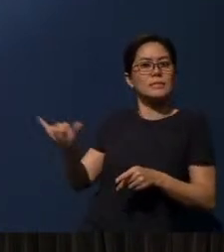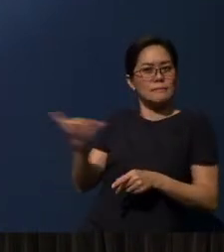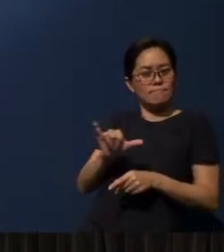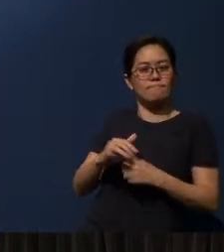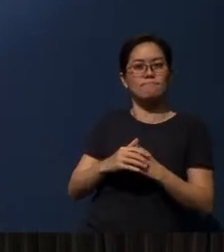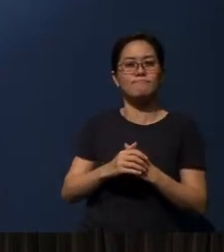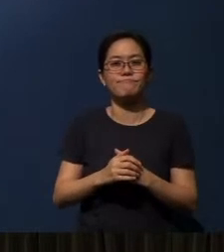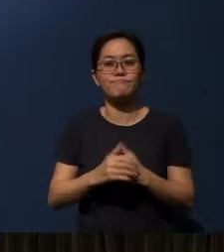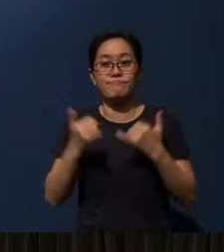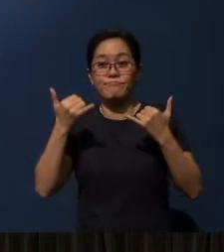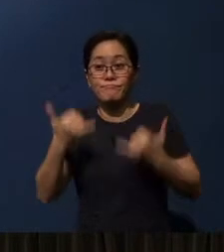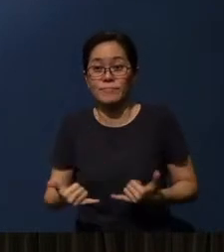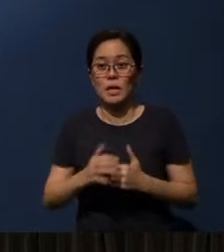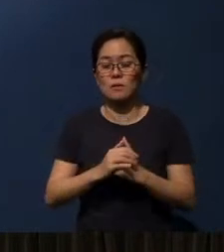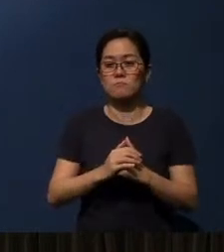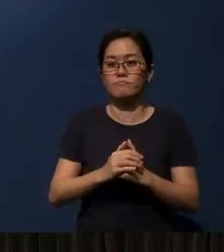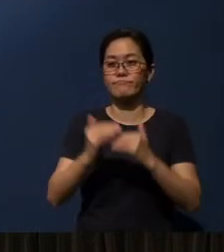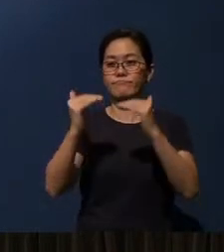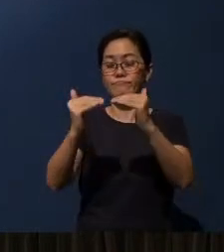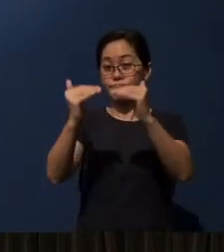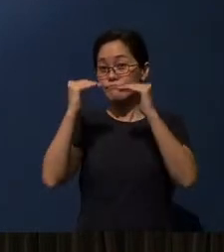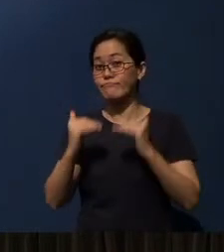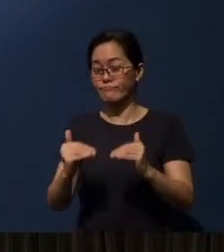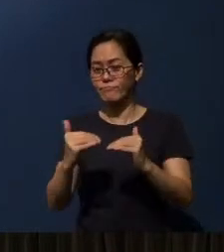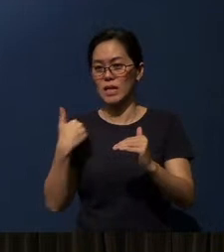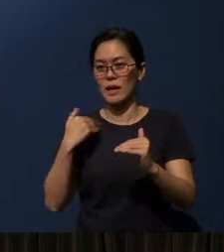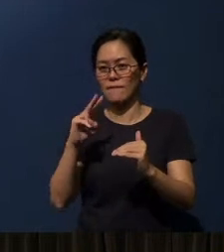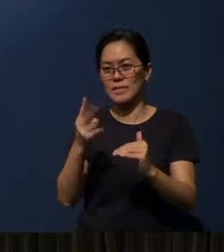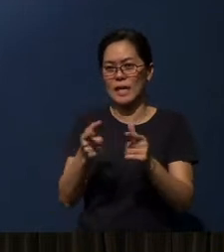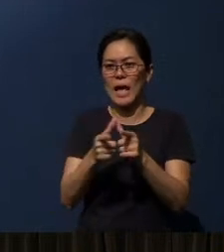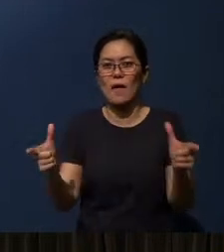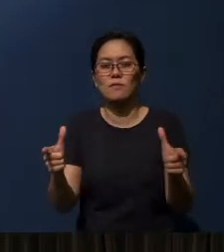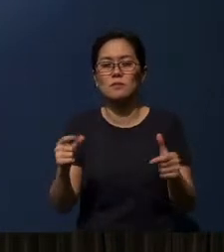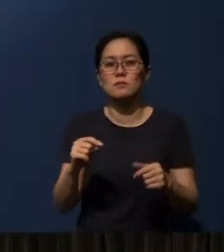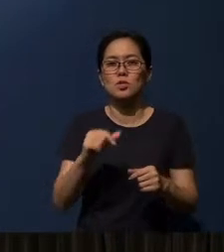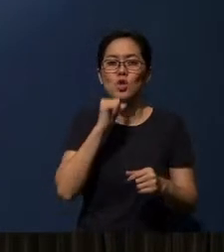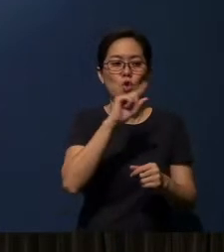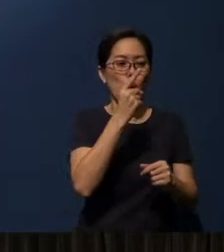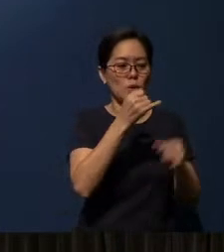Now, so therefore there is also a second level, not only on an individual level,